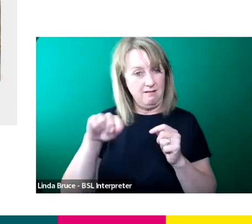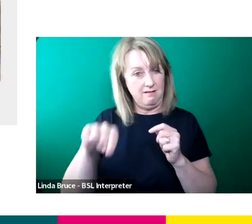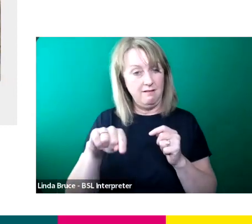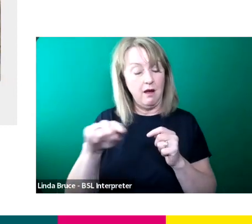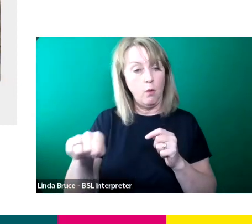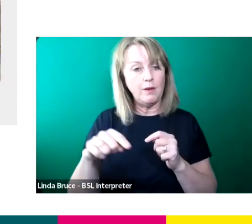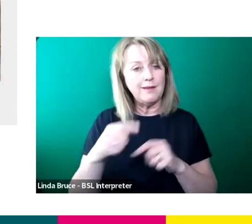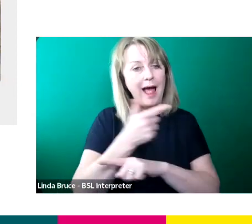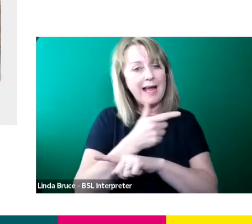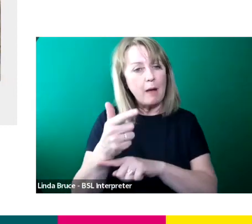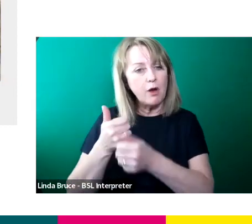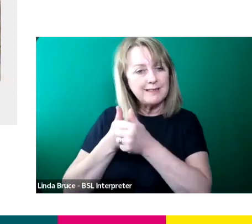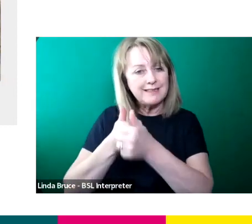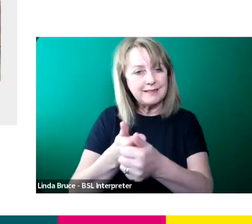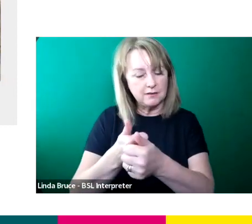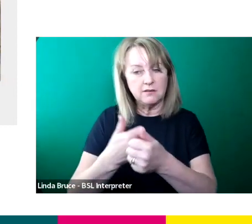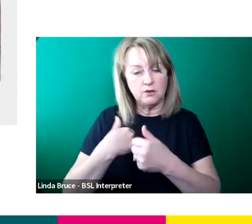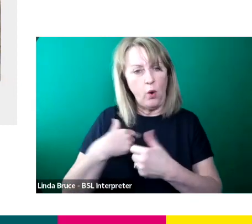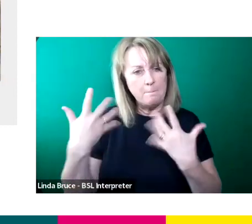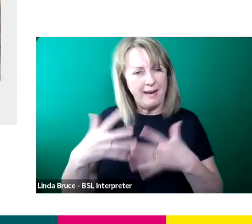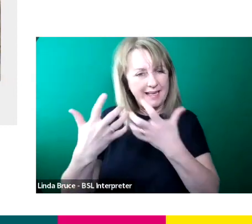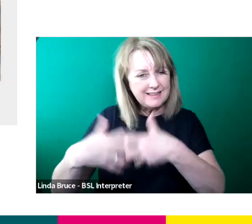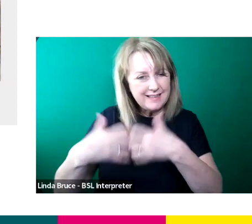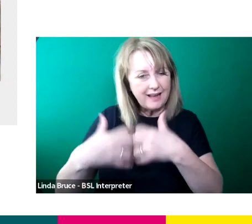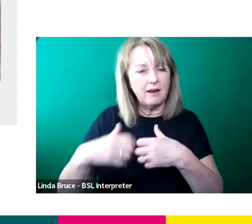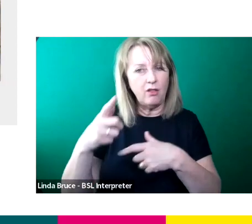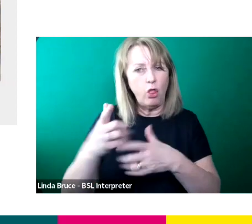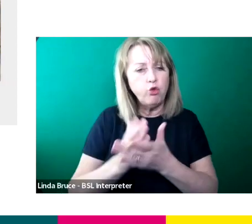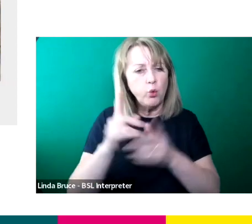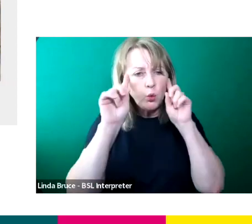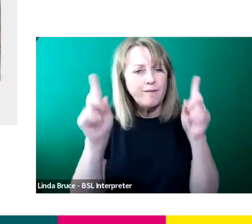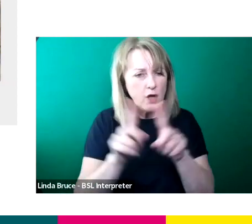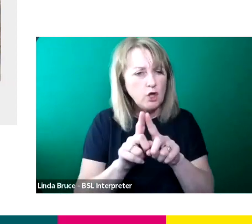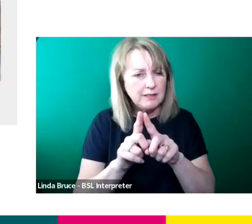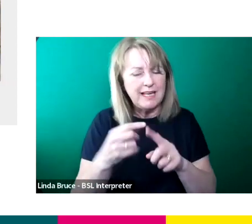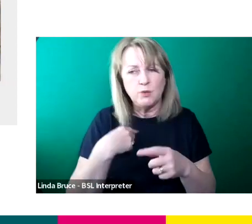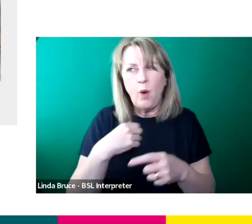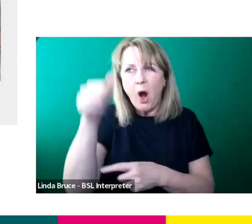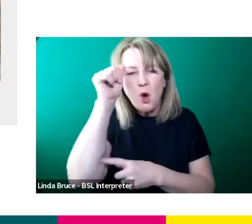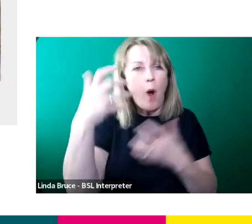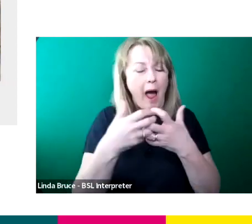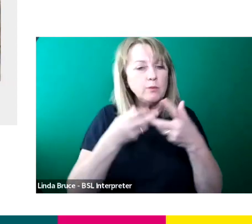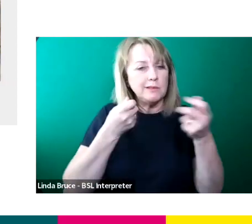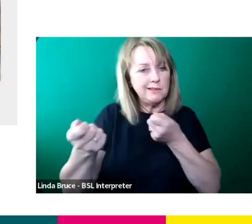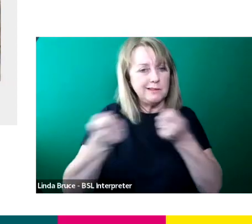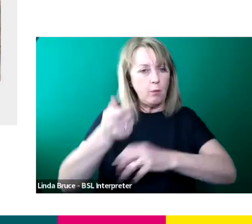a lot of technical stuff through college in uni. So I was kind of confident with dealing with cameras and all that sort of equipment.